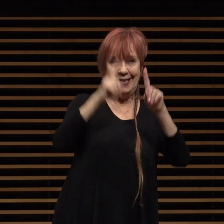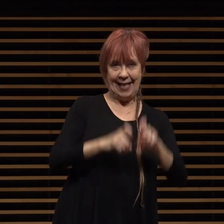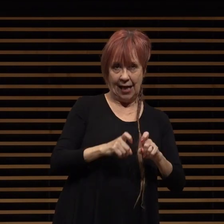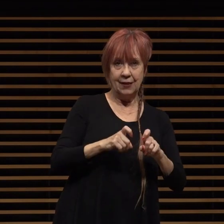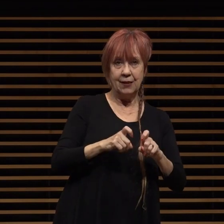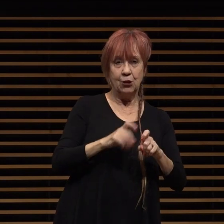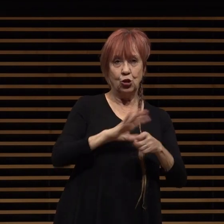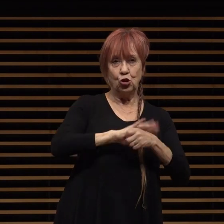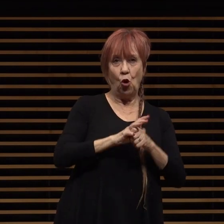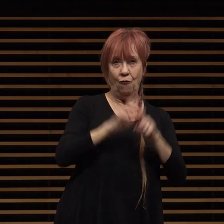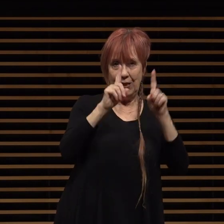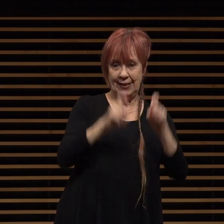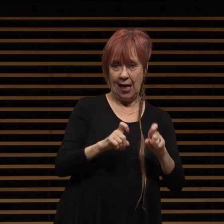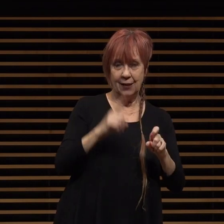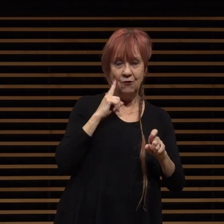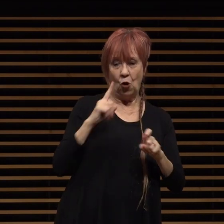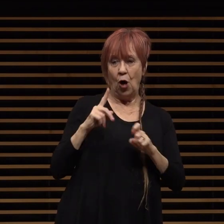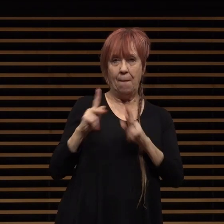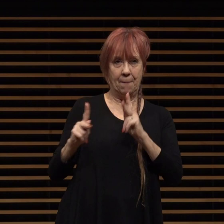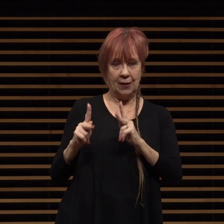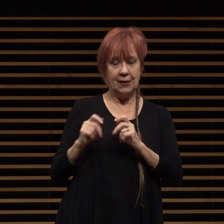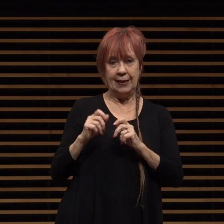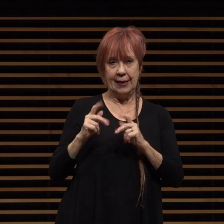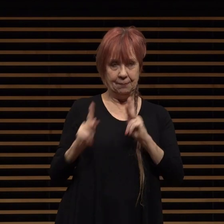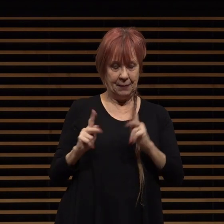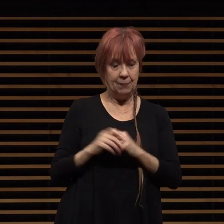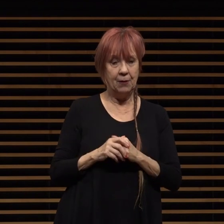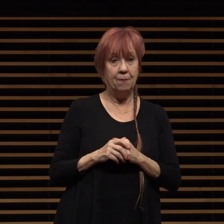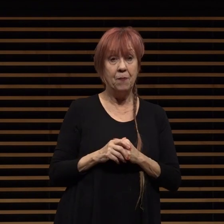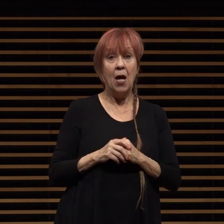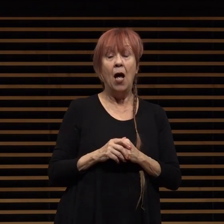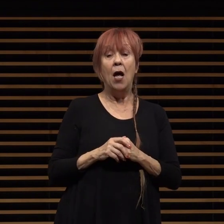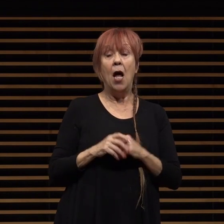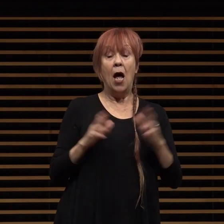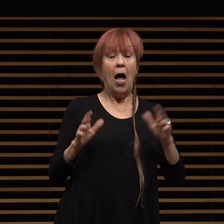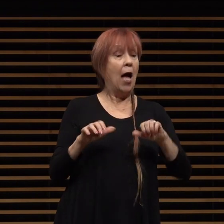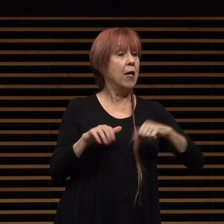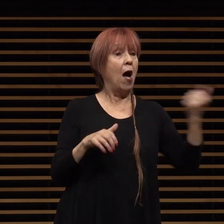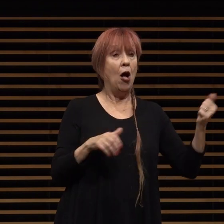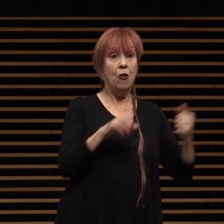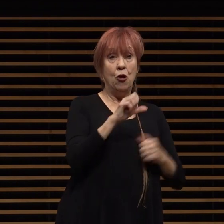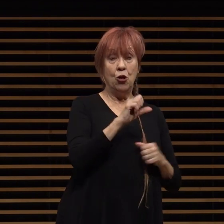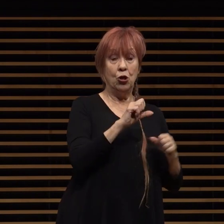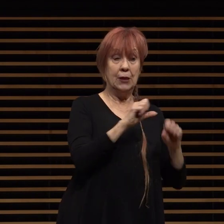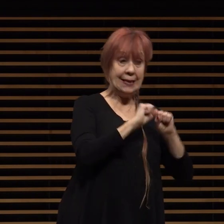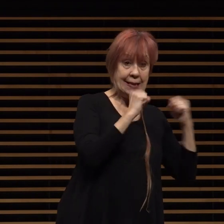workers and all this while other venues of its